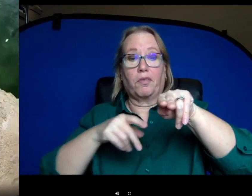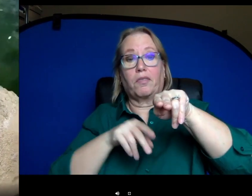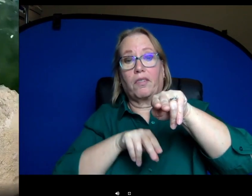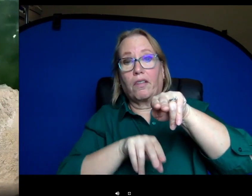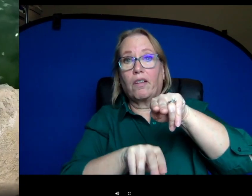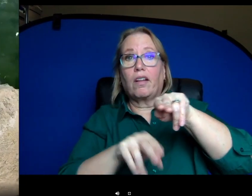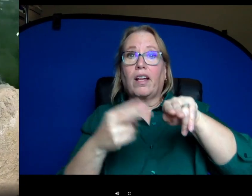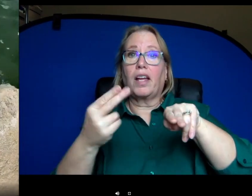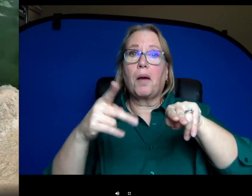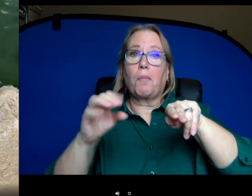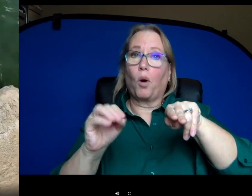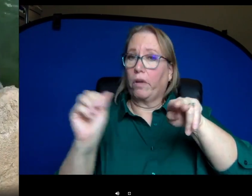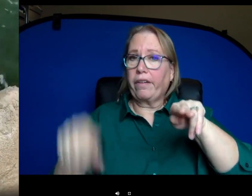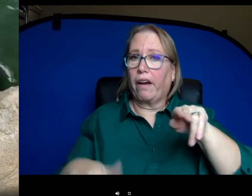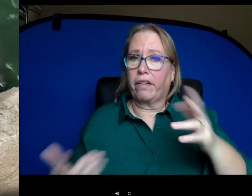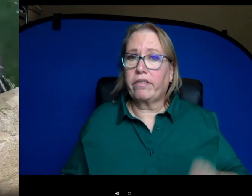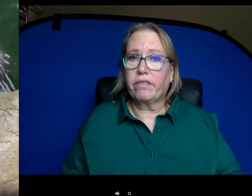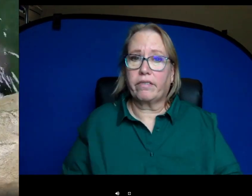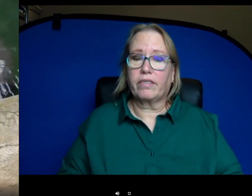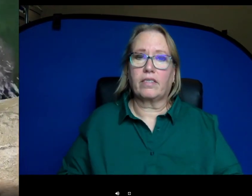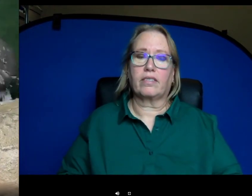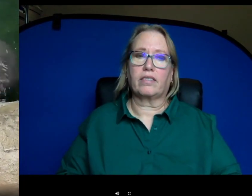to know. So, um, those whiskers probably help a lot